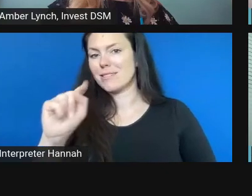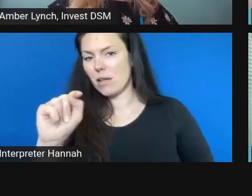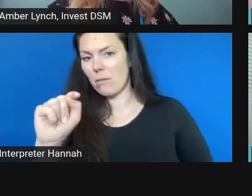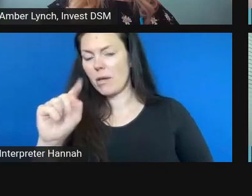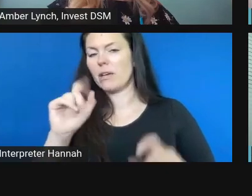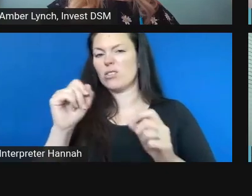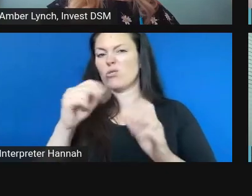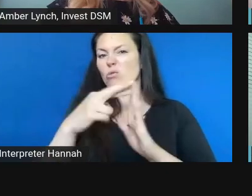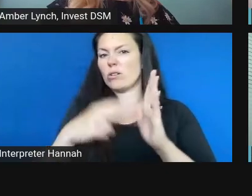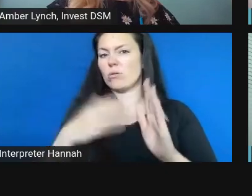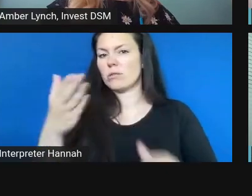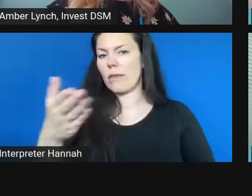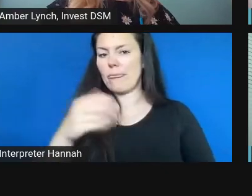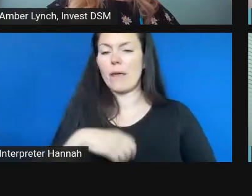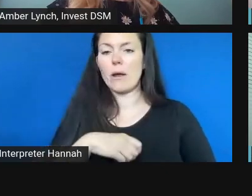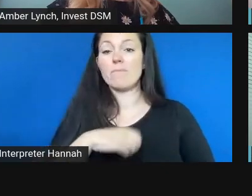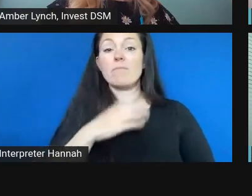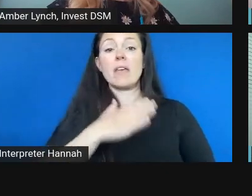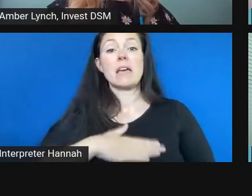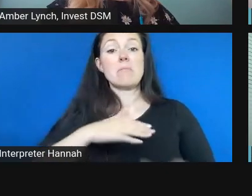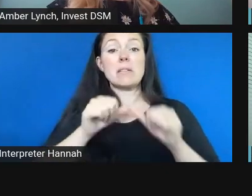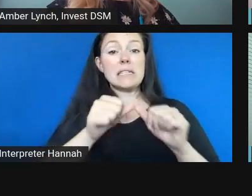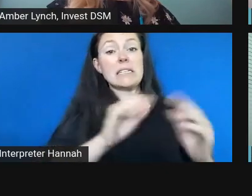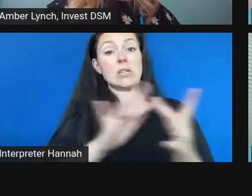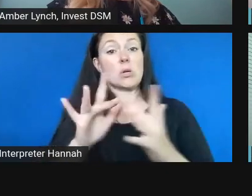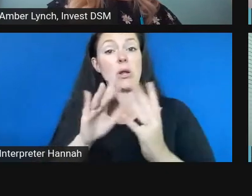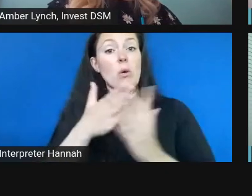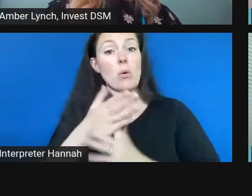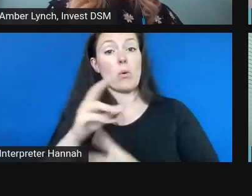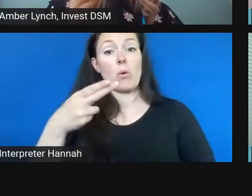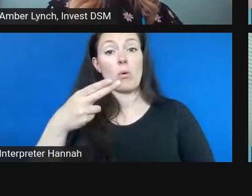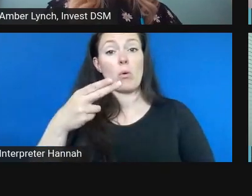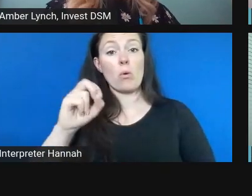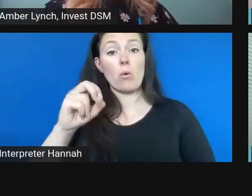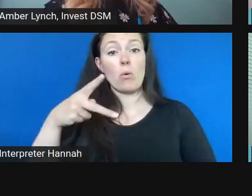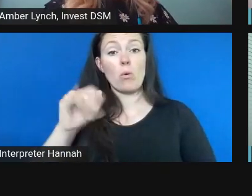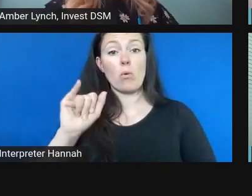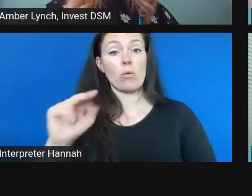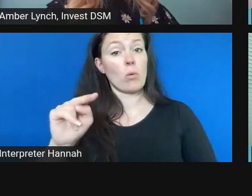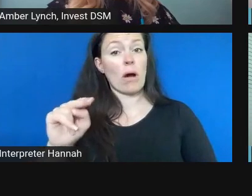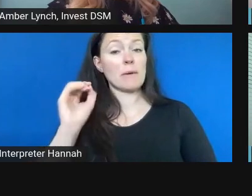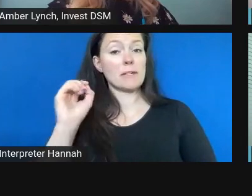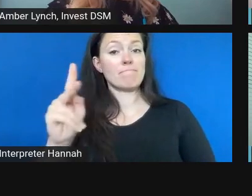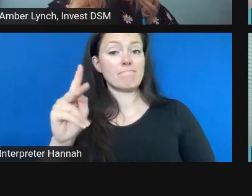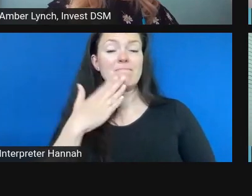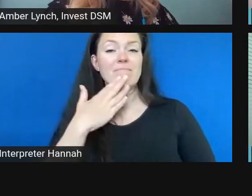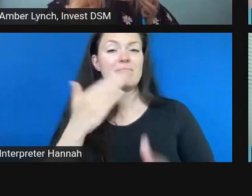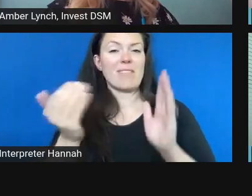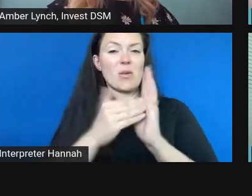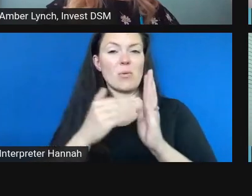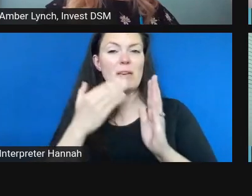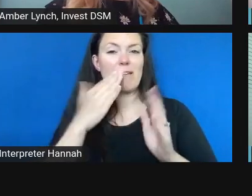With that, I encourage you to continue to network through Hopin and take advantage of the upcoming sessions. Thank you again.